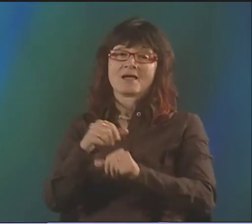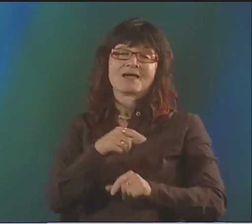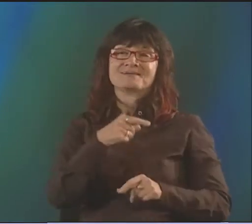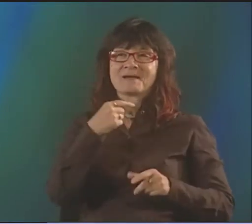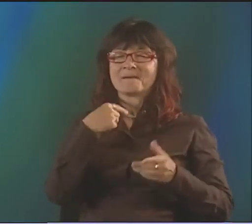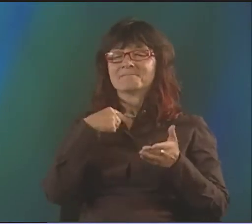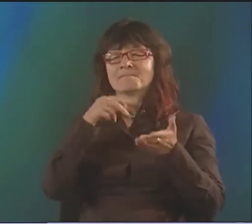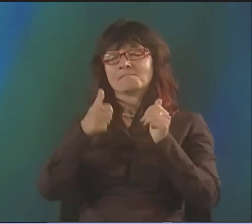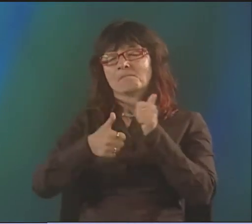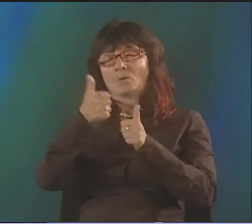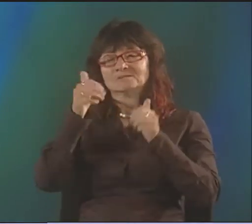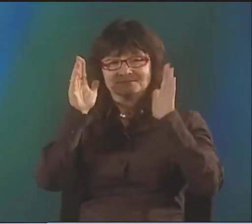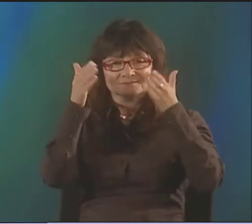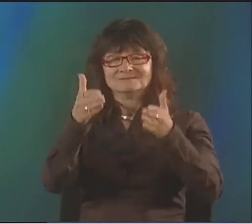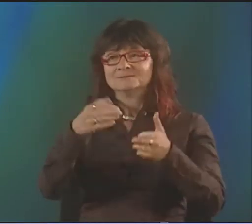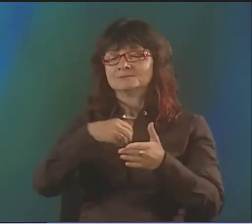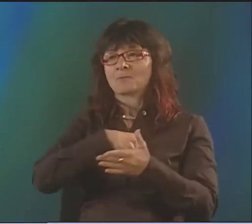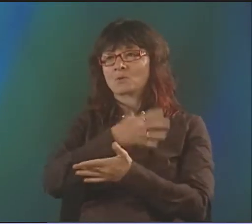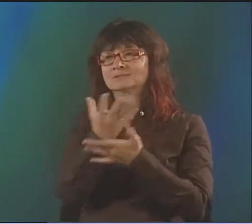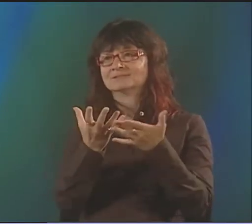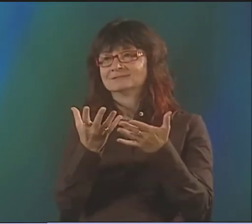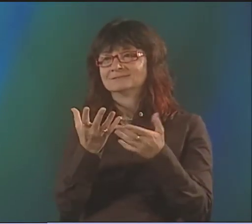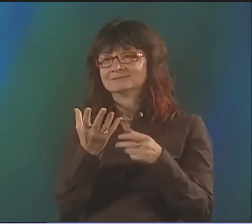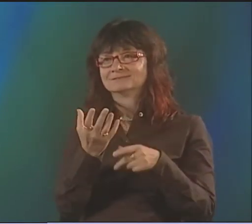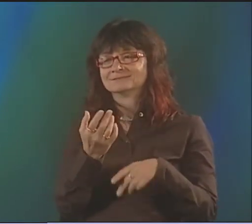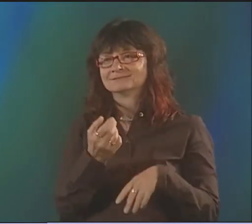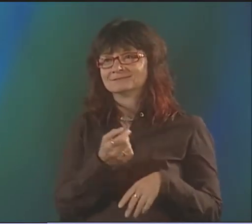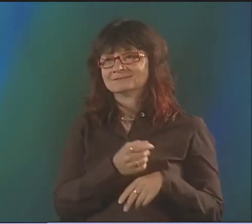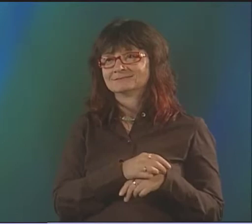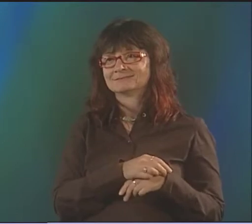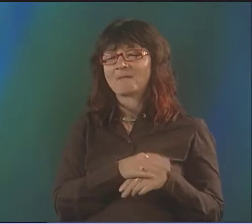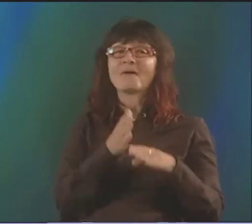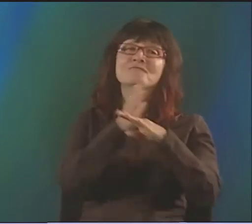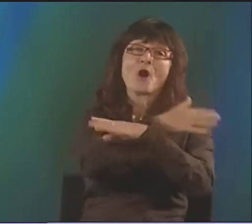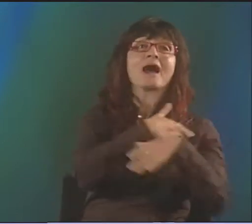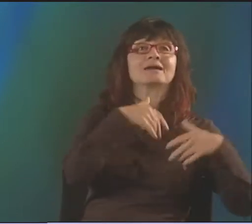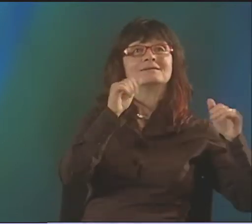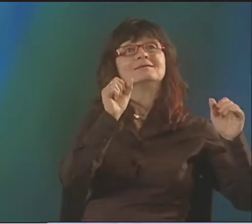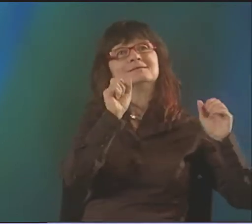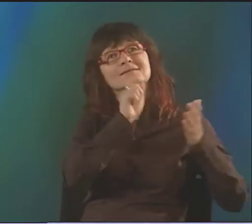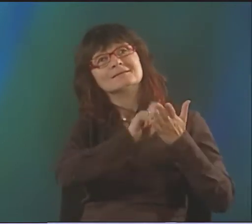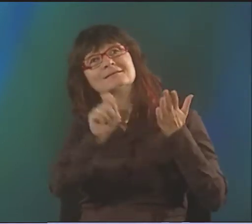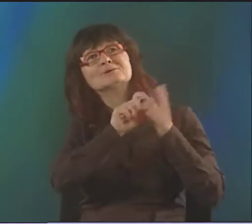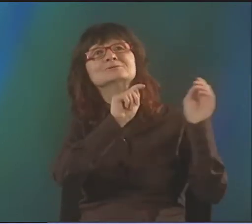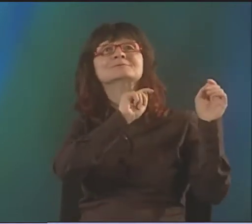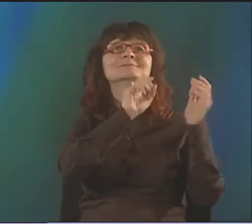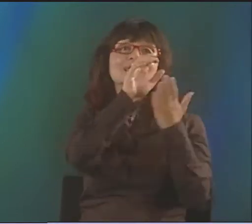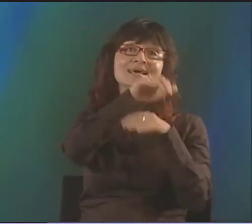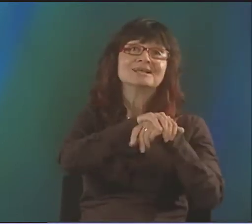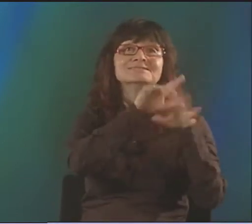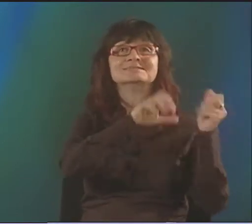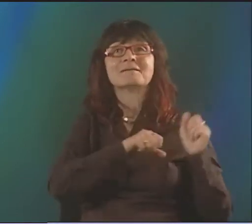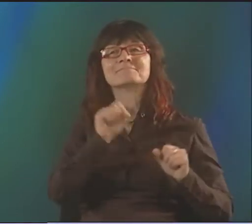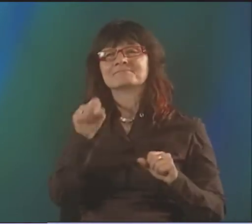I MEAN, I SEE SO CLEARLY WHAT ASL POETRY IS. AND IT CAME TO FRUITION AT THAT TIME, AND IT CONTINUES.